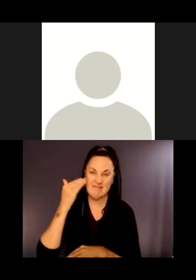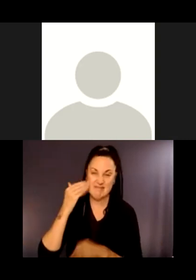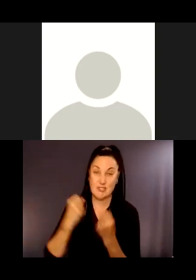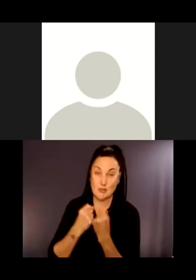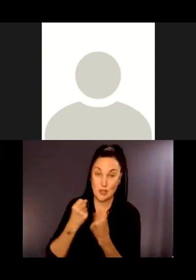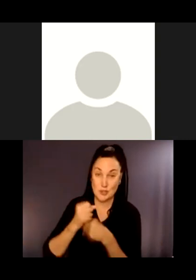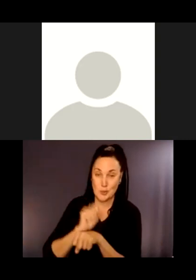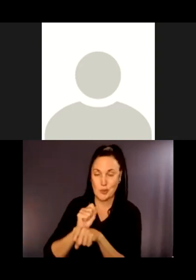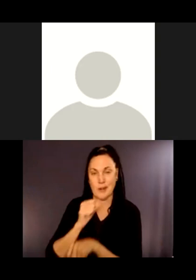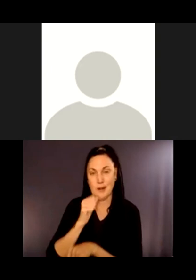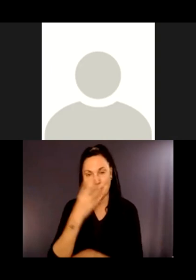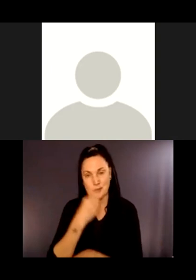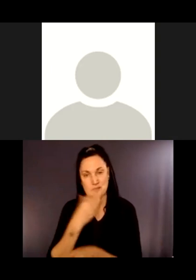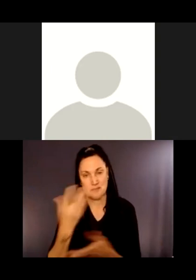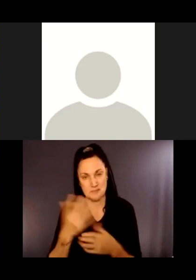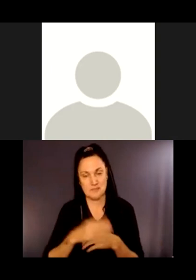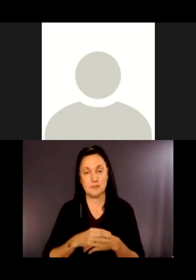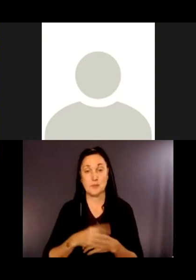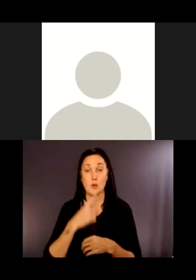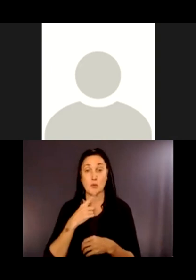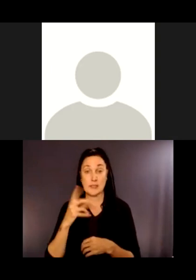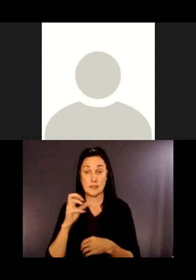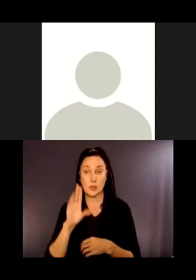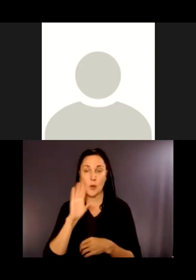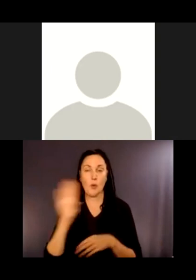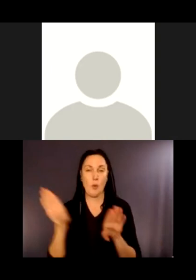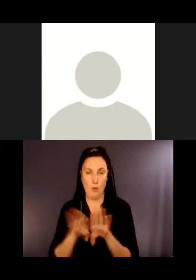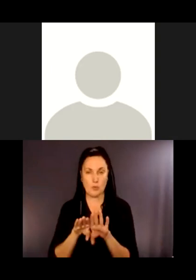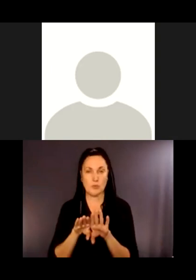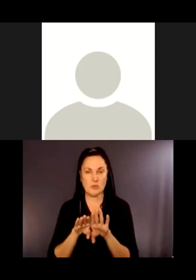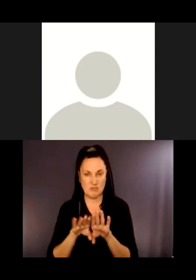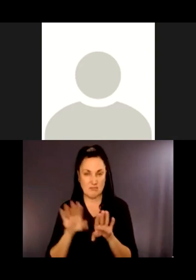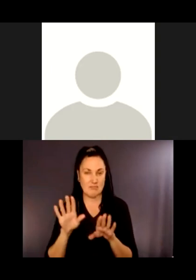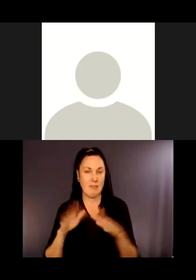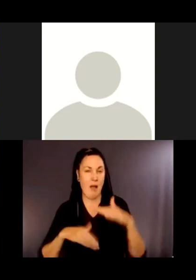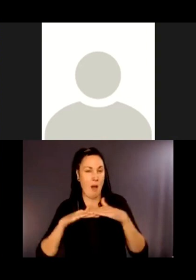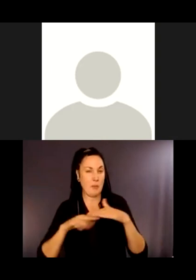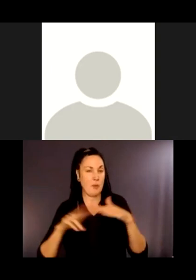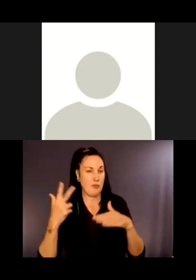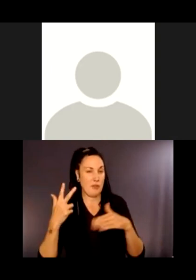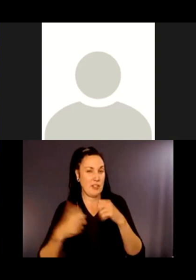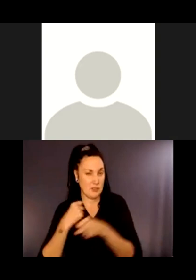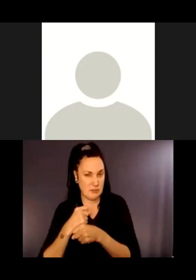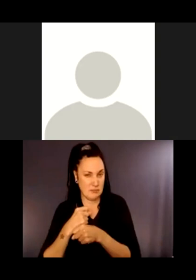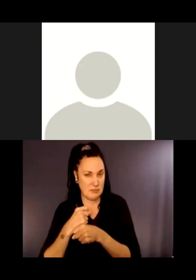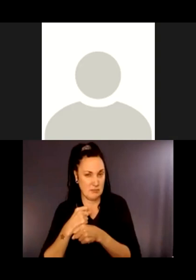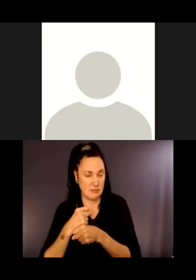The Red Cedar Trailhead will need to close for up to three years. The reason I say up to three years is because we are working